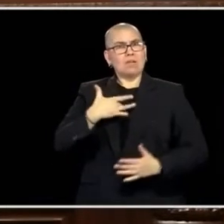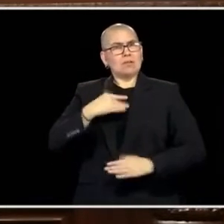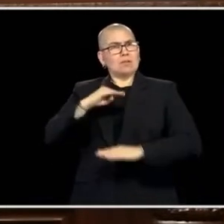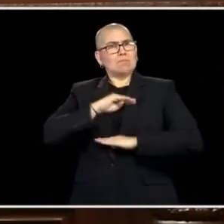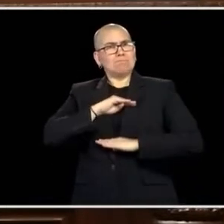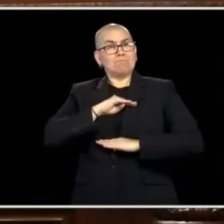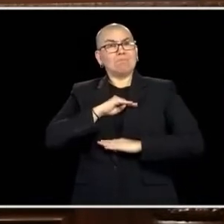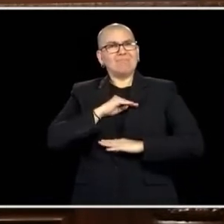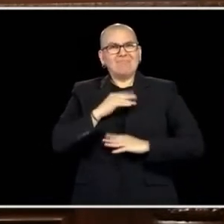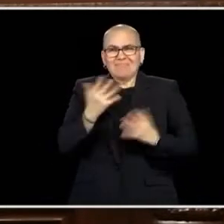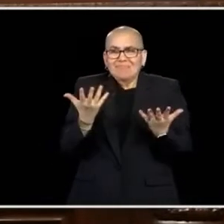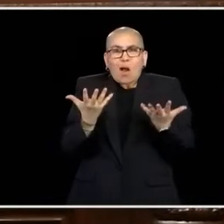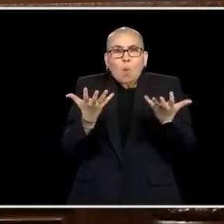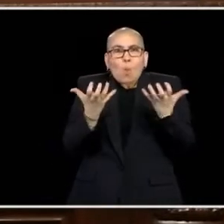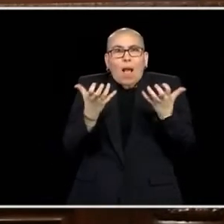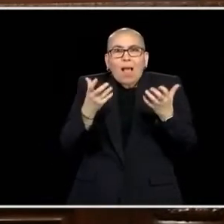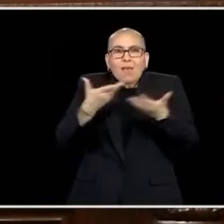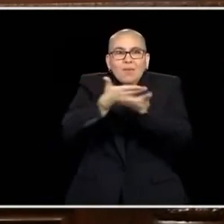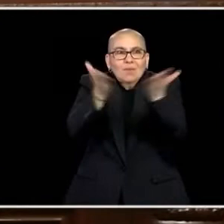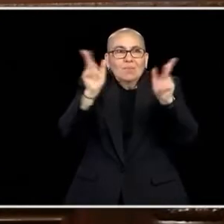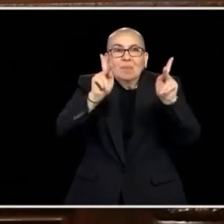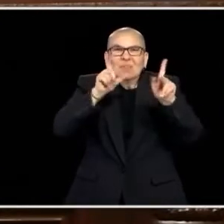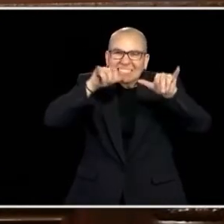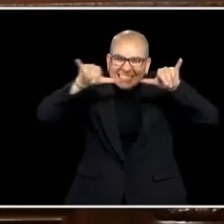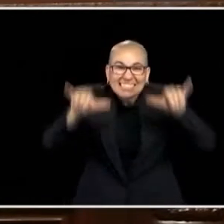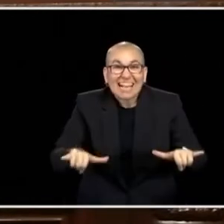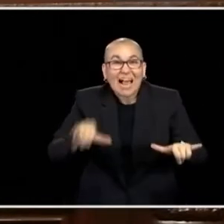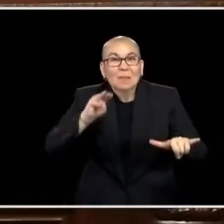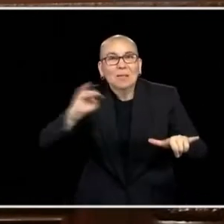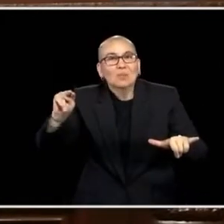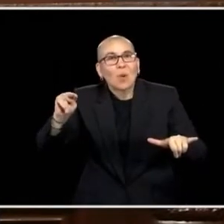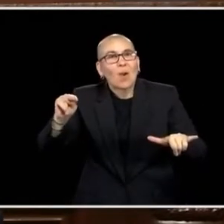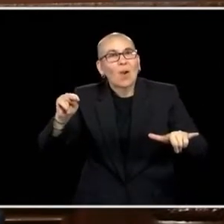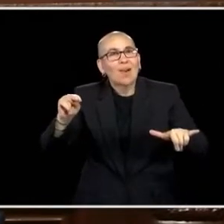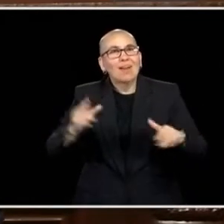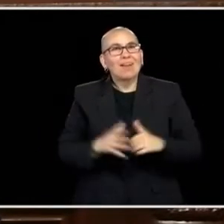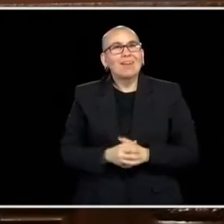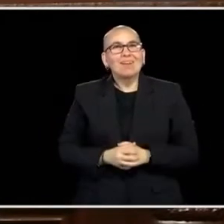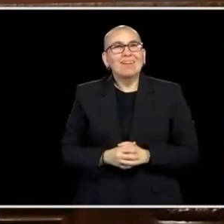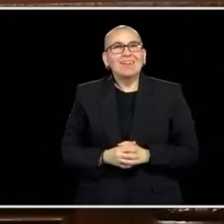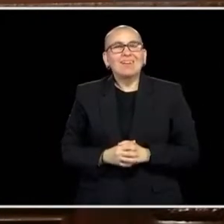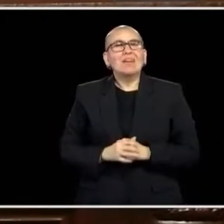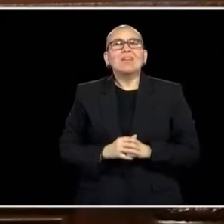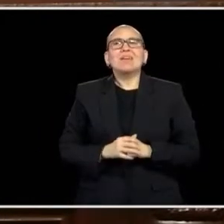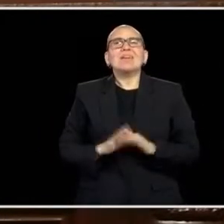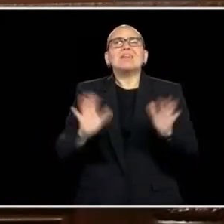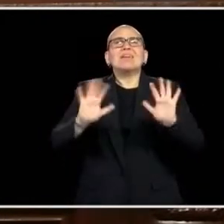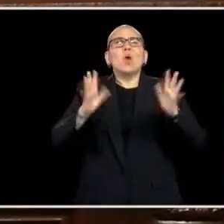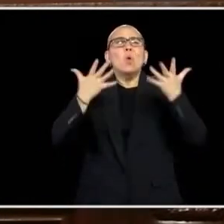'EM HERE AND WHAT I KNOW IS, NO ONE SHOULD HAVE TO MAKE A DECISION BETWEEN A PAYCHECK AND AKING A CHILD TO THE DOCTOR.